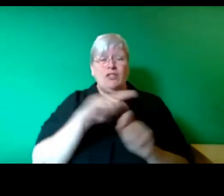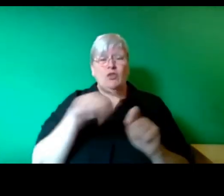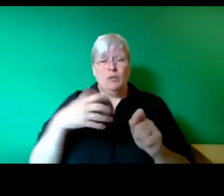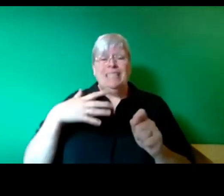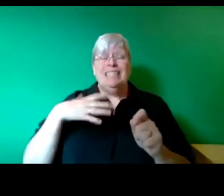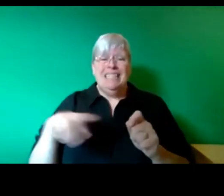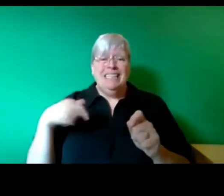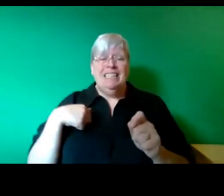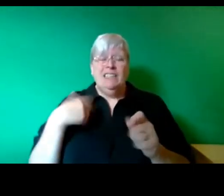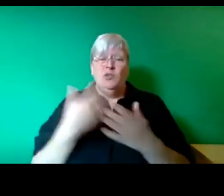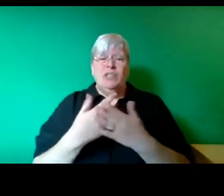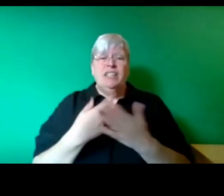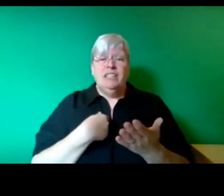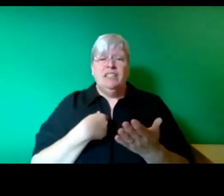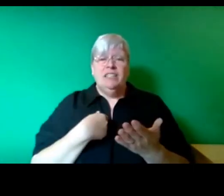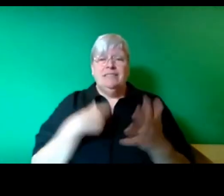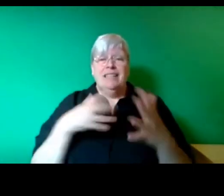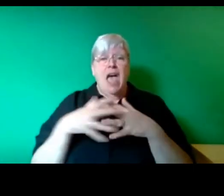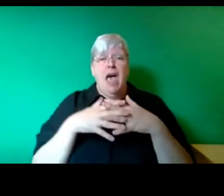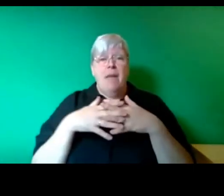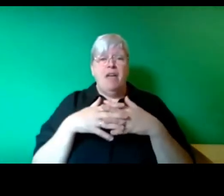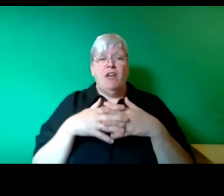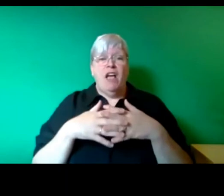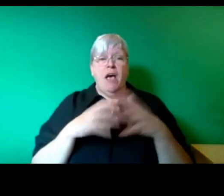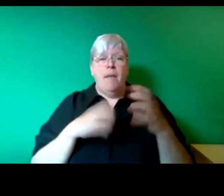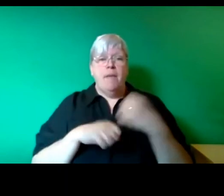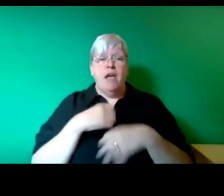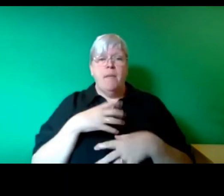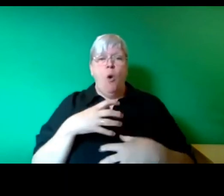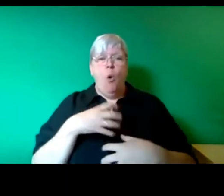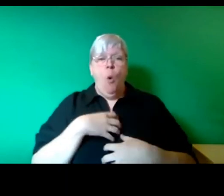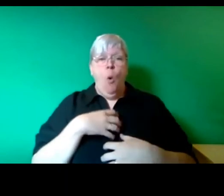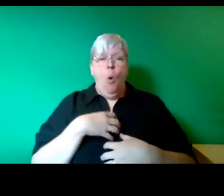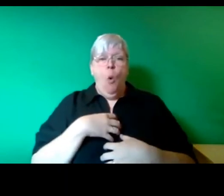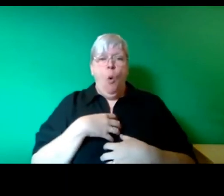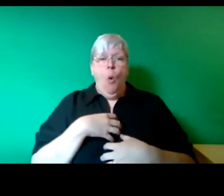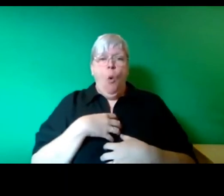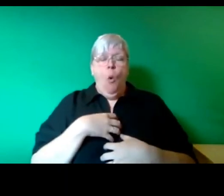in the united states were terrified of Toni Mazzocchi, they did everything they could to